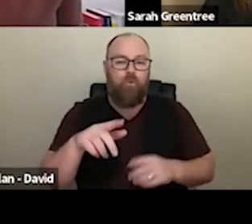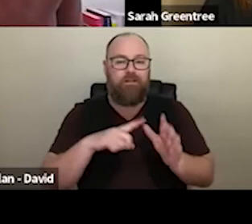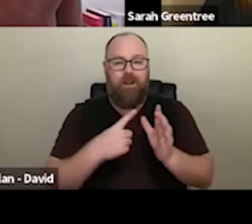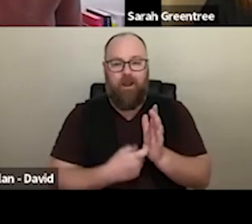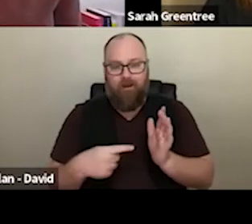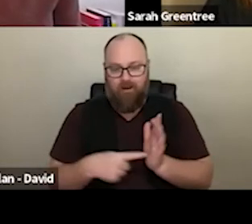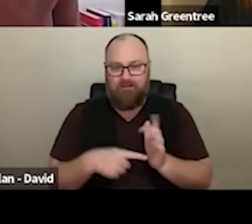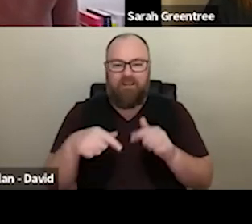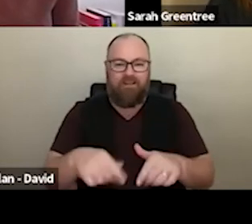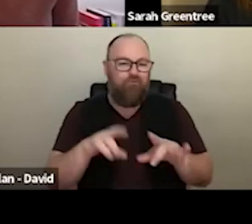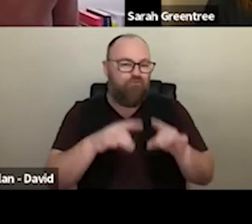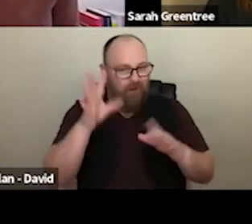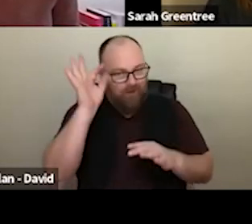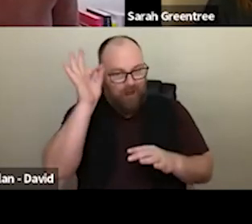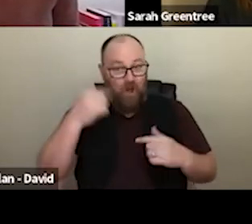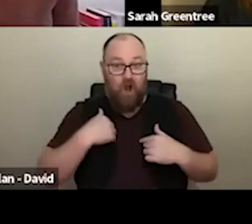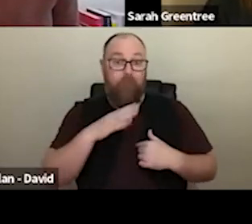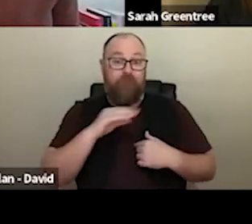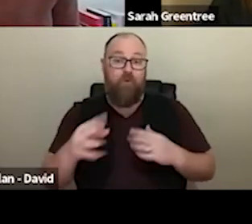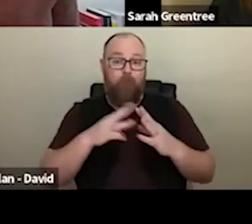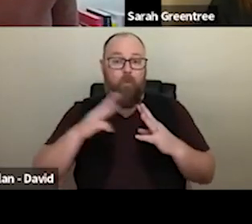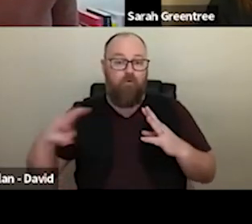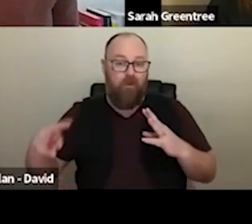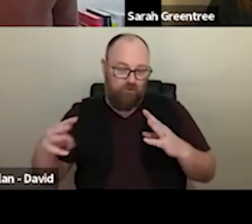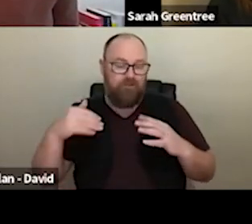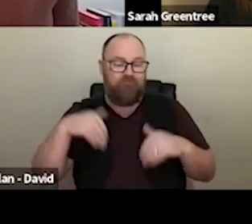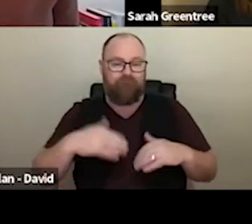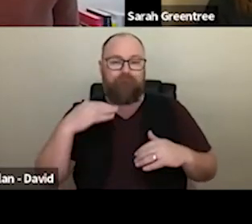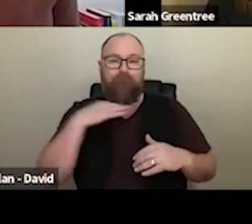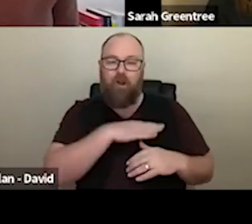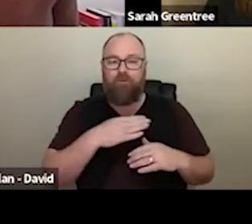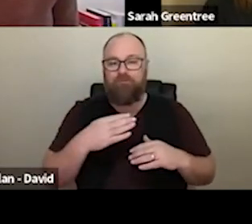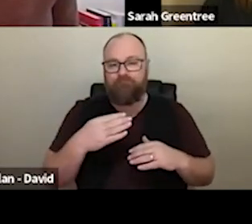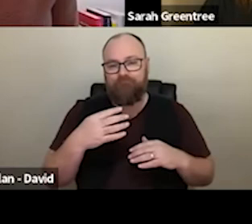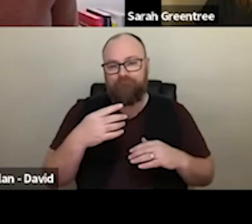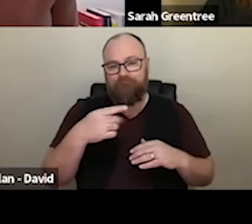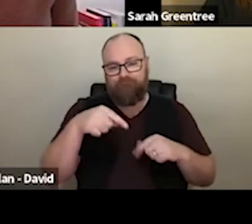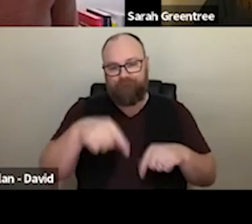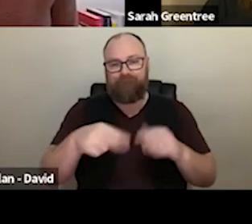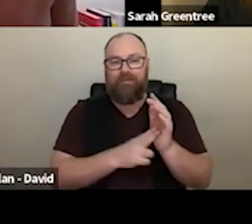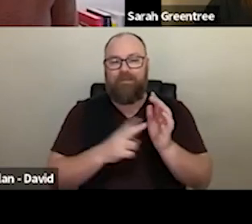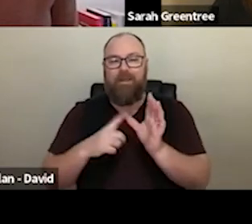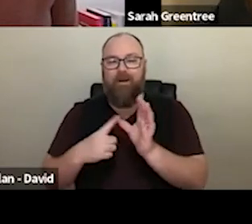Council. I'm calling in from Laura country here in Melbourne. dance and multi-arts here at the Australia Council. I'm calling on from